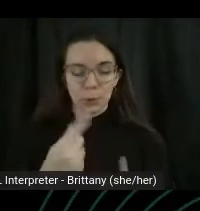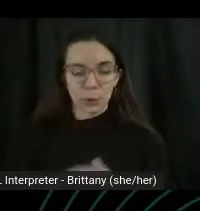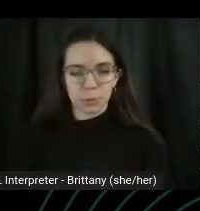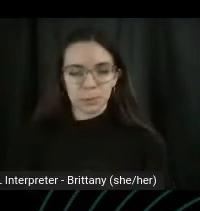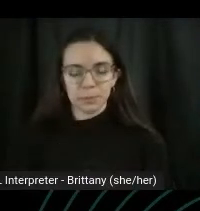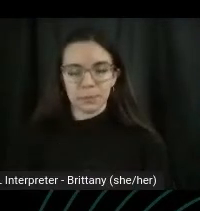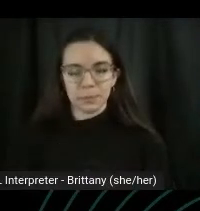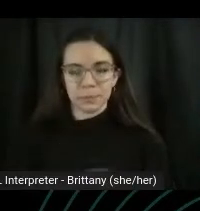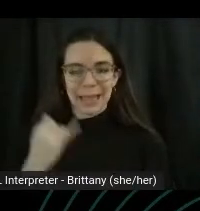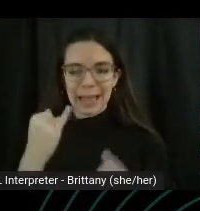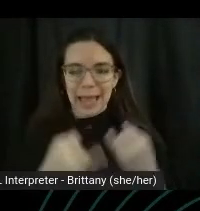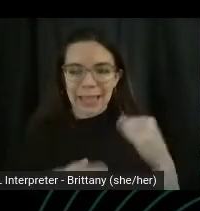Last time up.